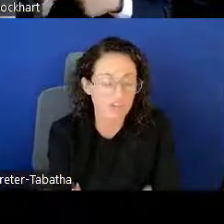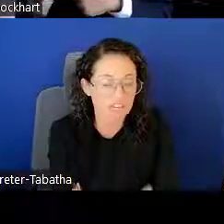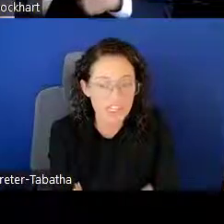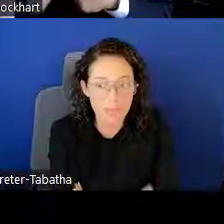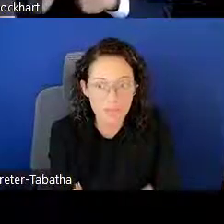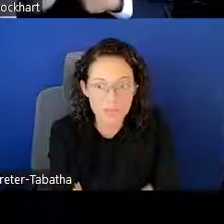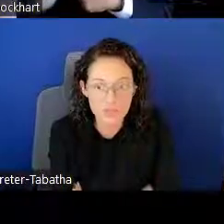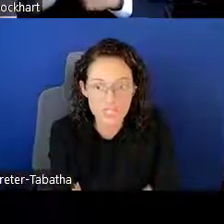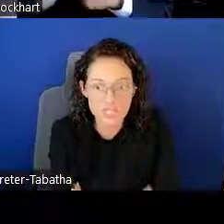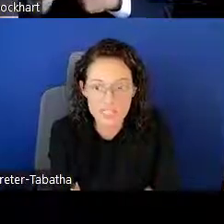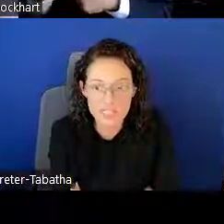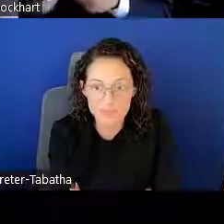funding opportunities.